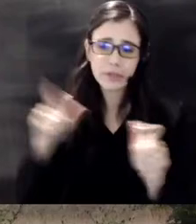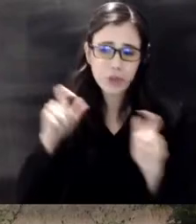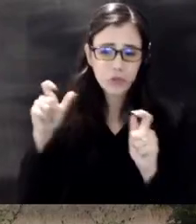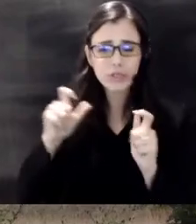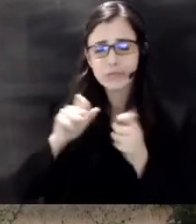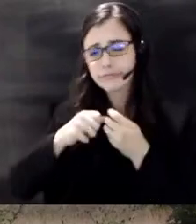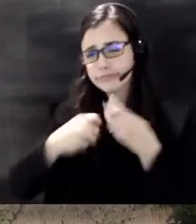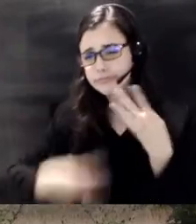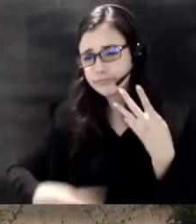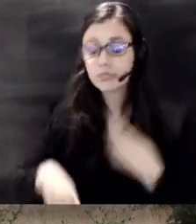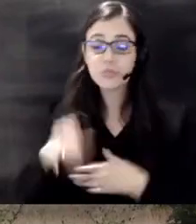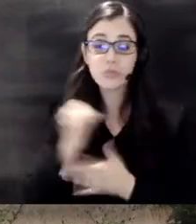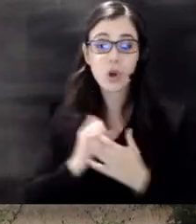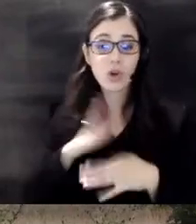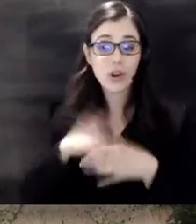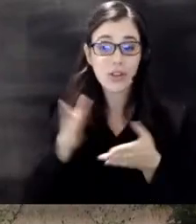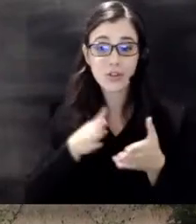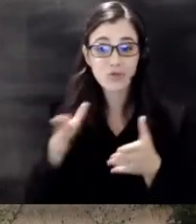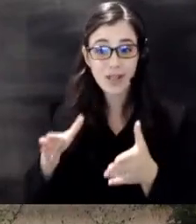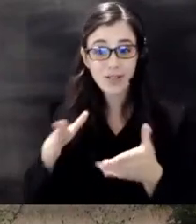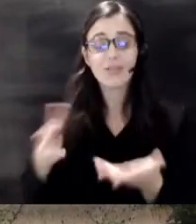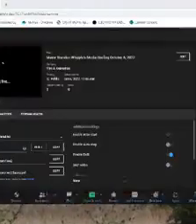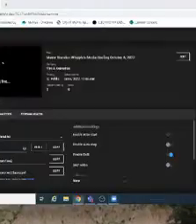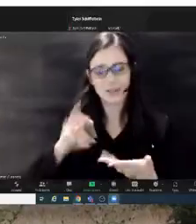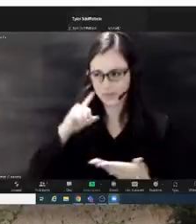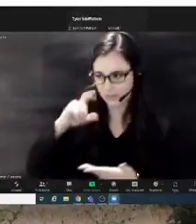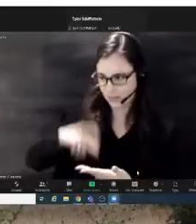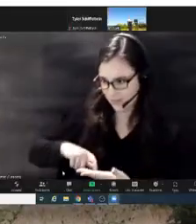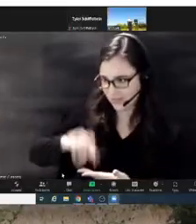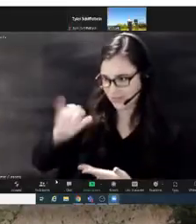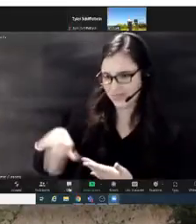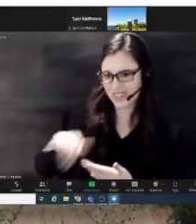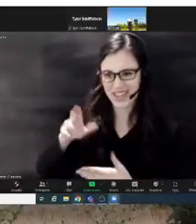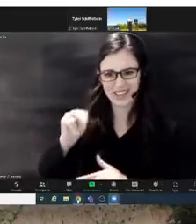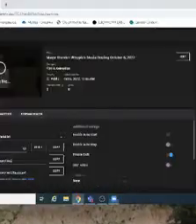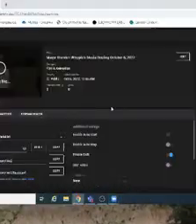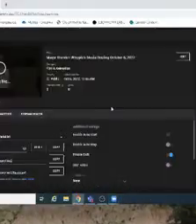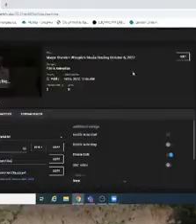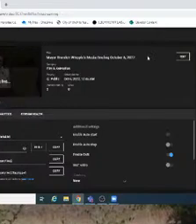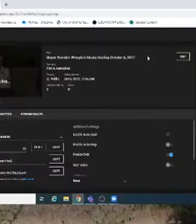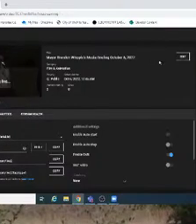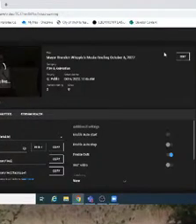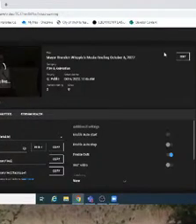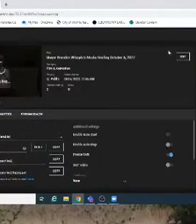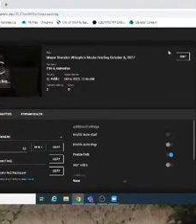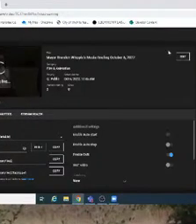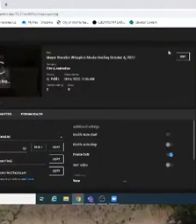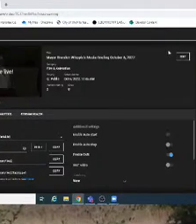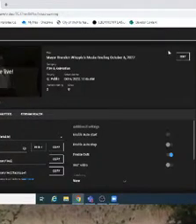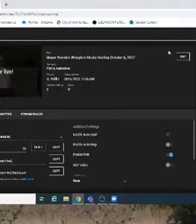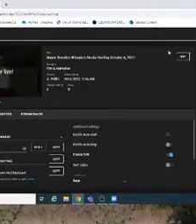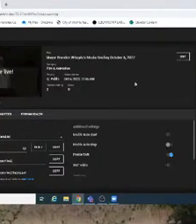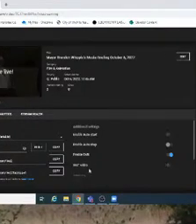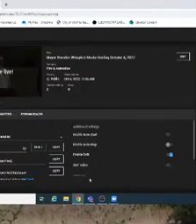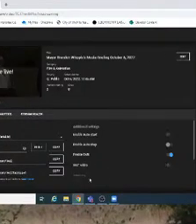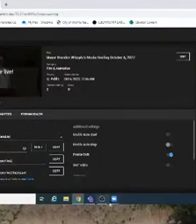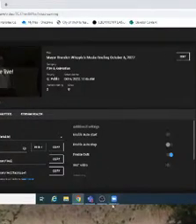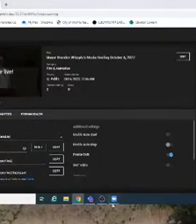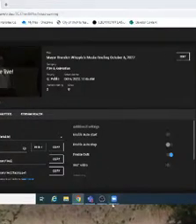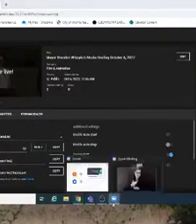Trail invites you to witness the nature in Chisholm Creek Park through the interpretation of local artists painting in Plein Air style at the